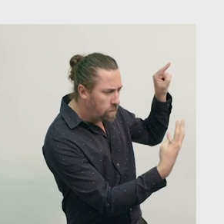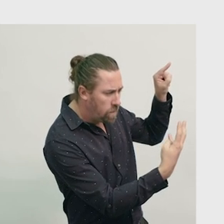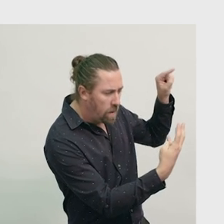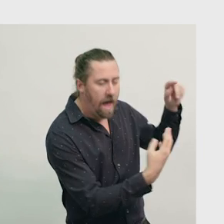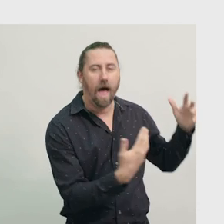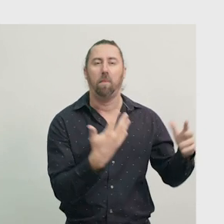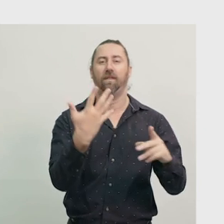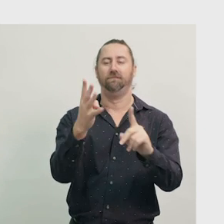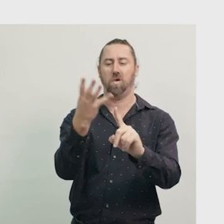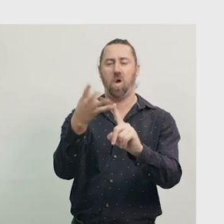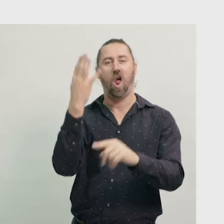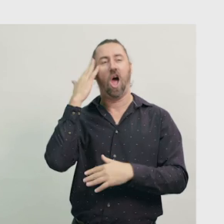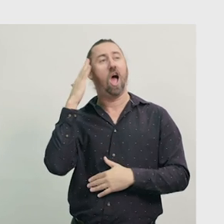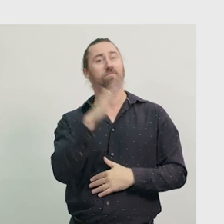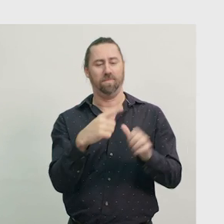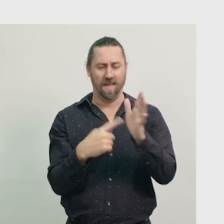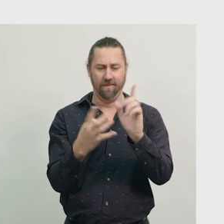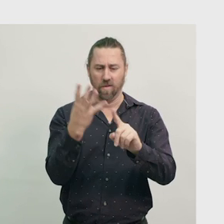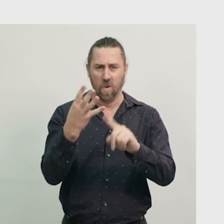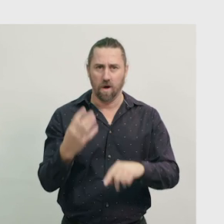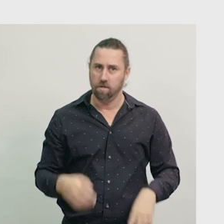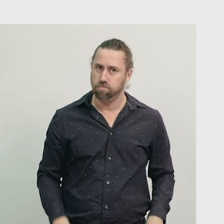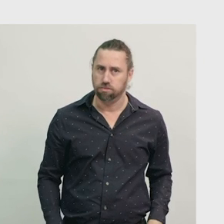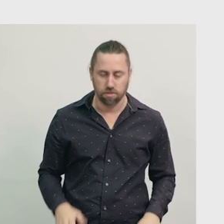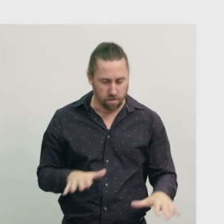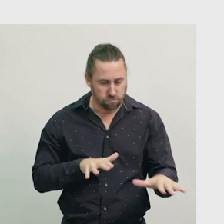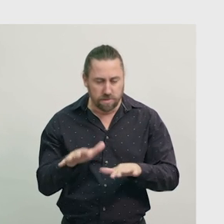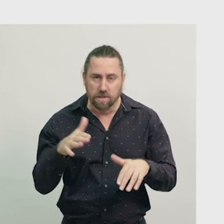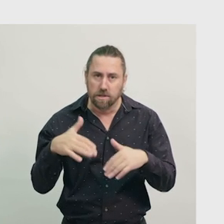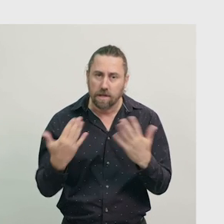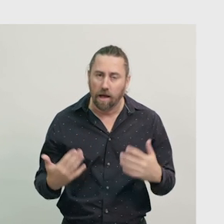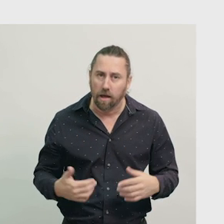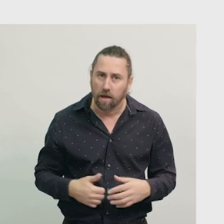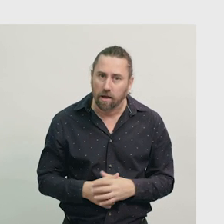So the time is 4 o’clock. What a busy day at school Neo’s had.